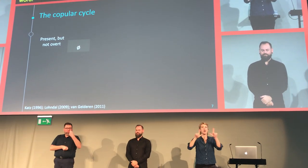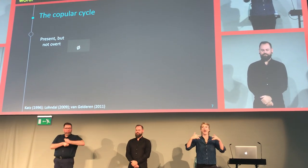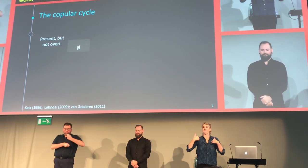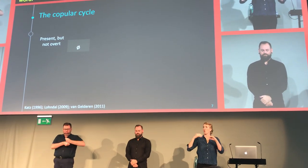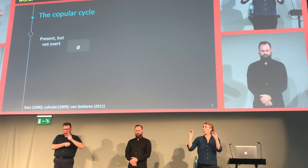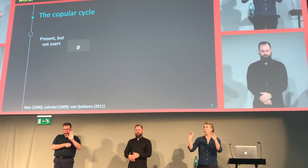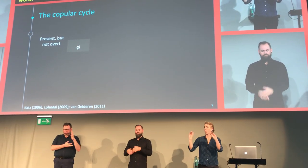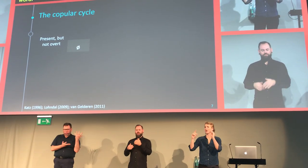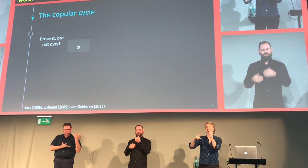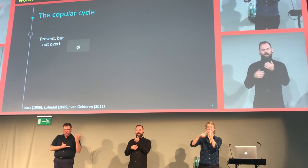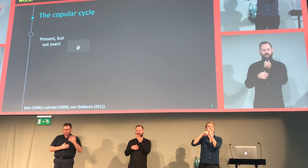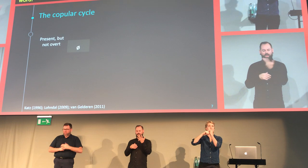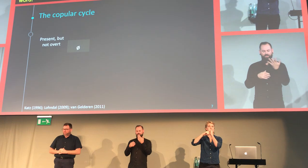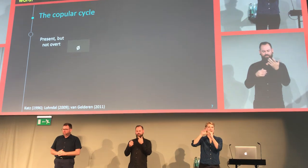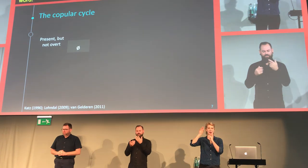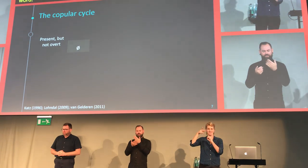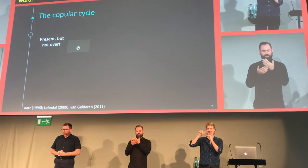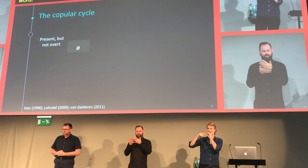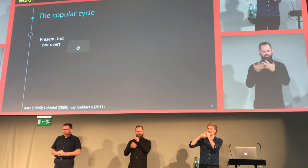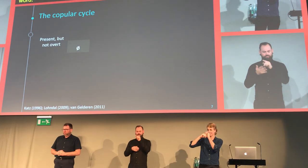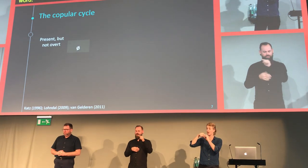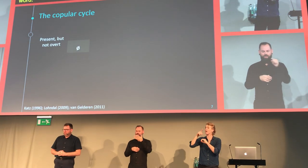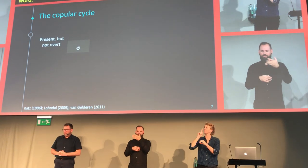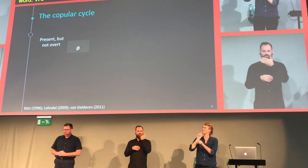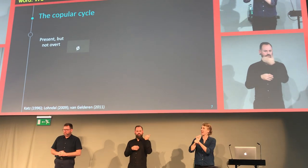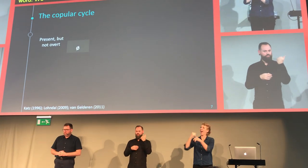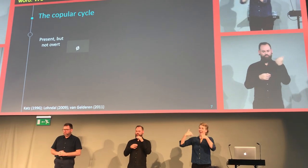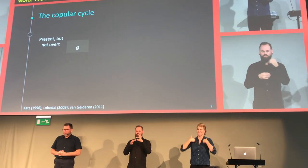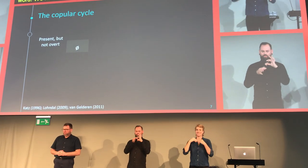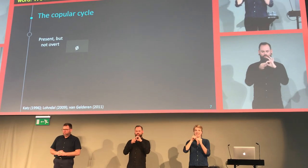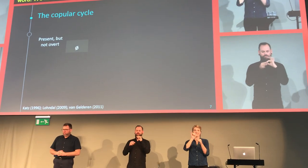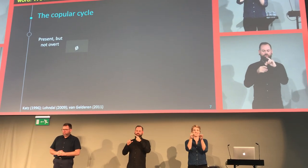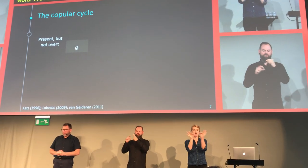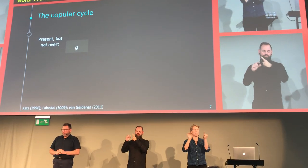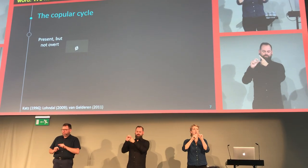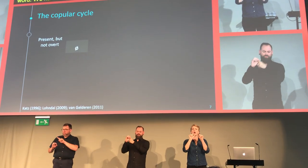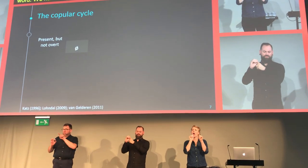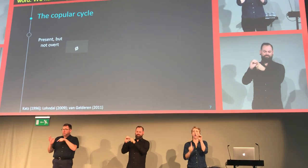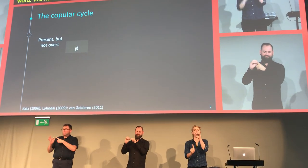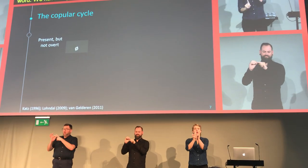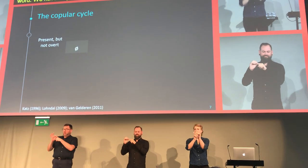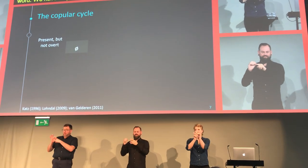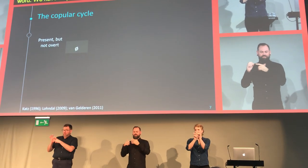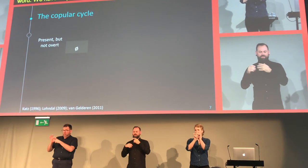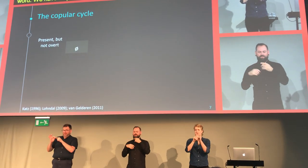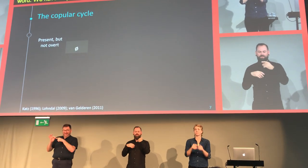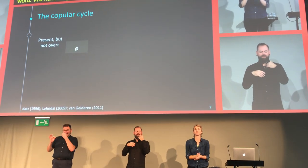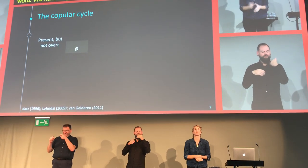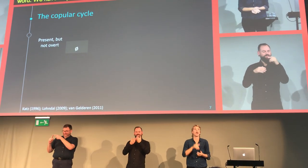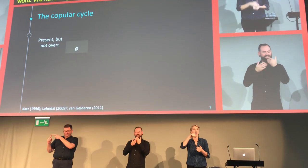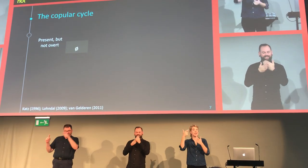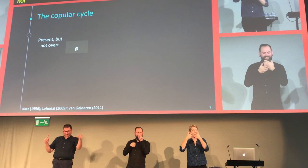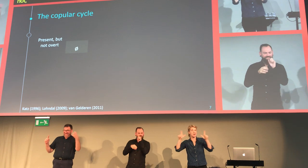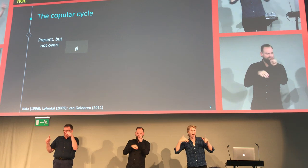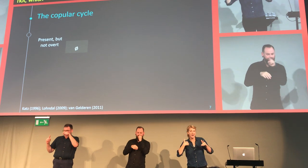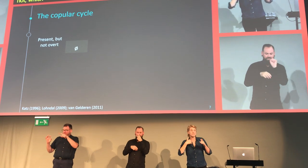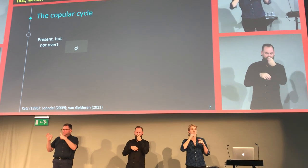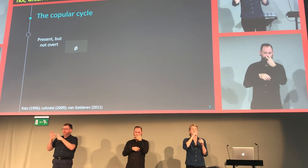We have ways of marking the copula. Sometimes they're "naught," which is a zero copula. They're present in a sentence,